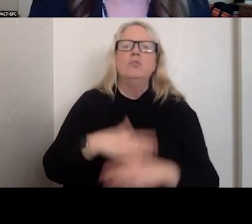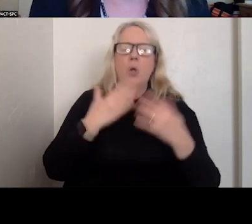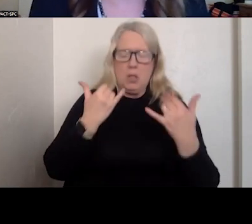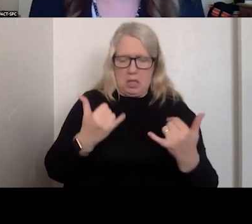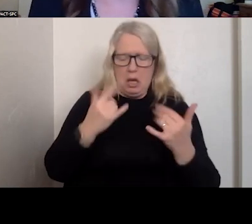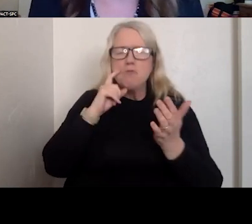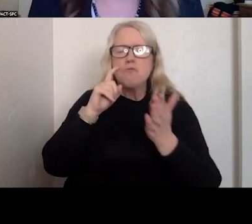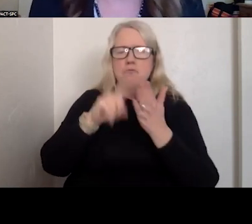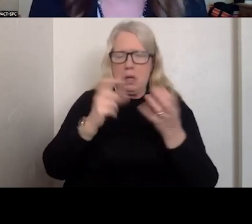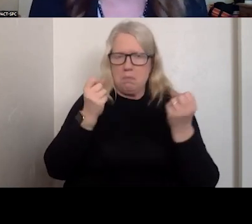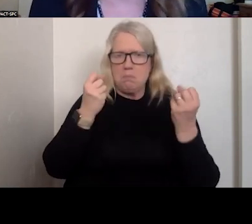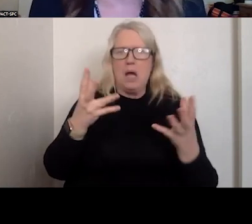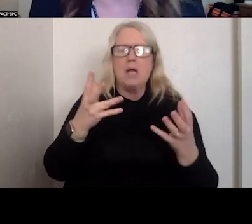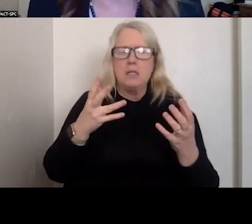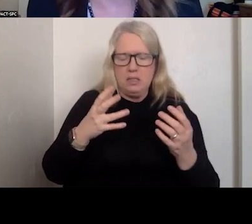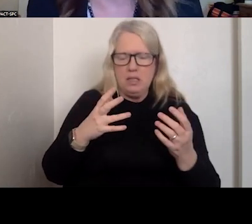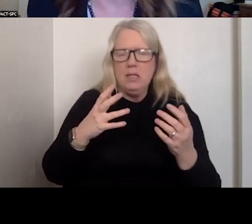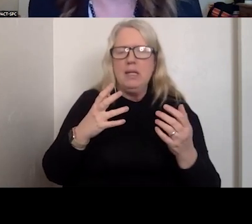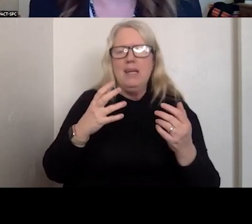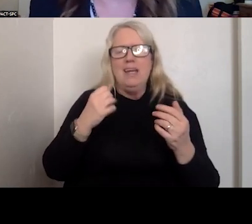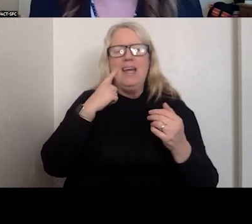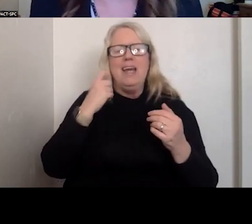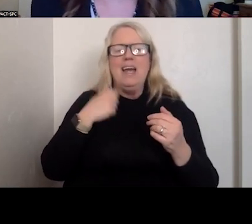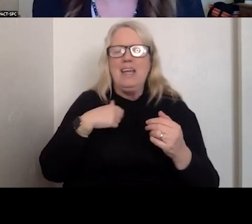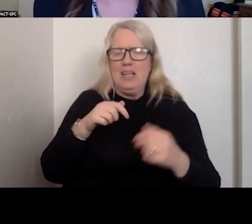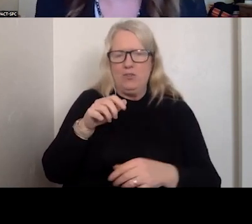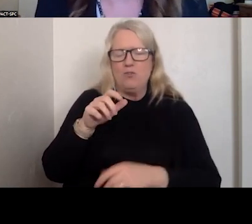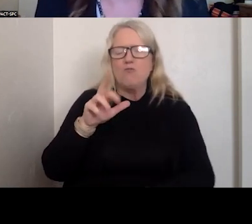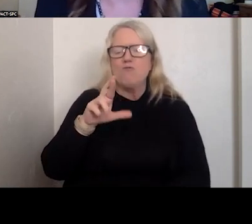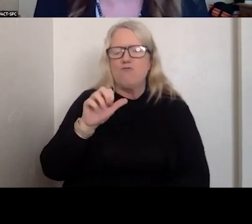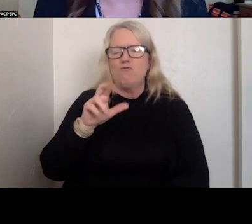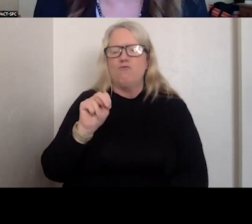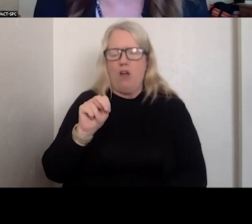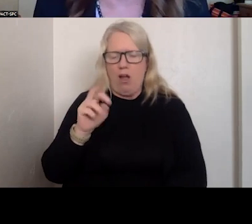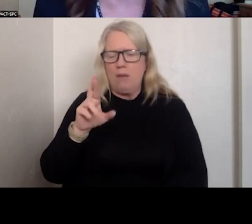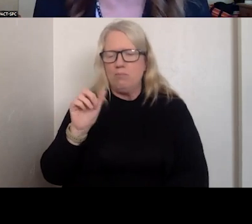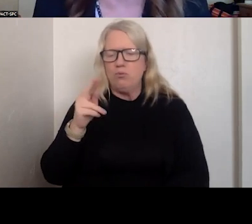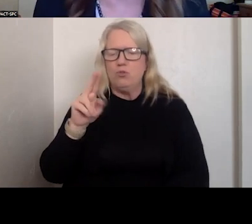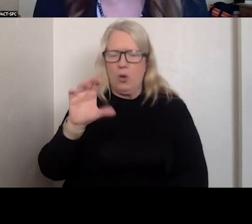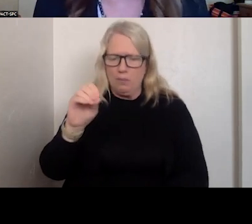BY MANY, IN THE WORDS OF RON BRUNO FROM CRT INTERNATIONAL, CRISIS CARE SHOULD NOT